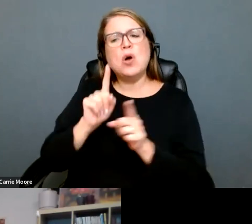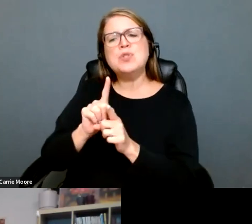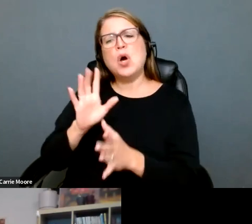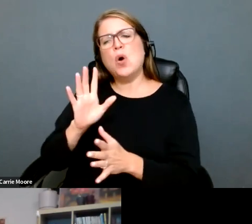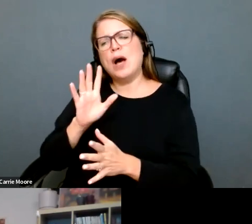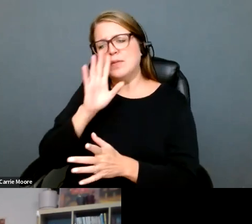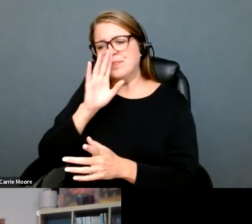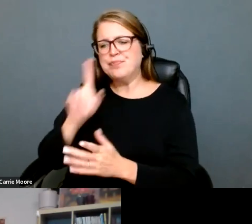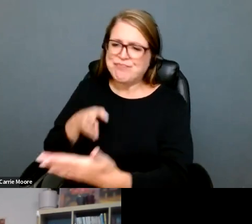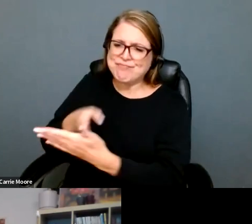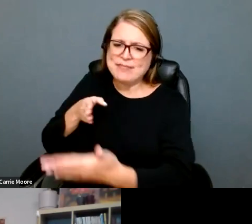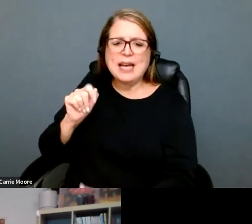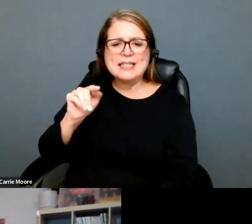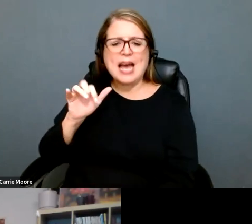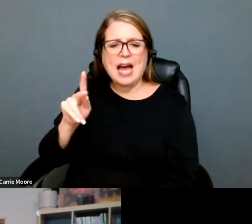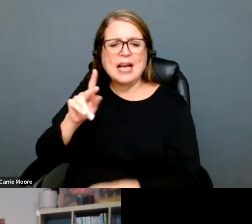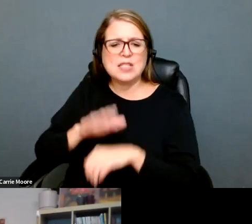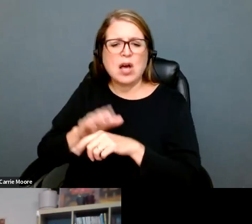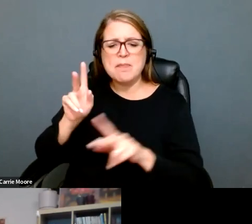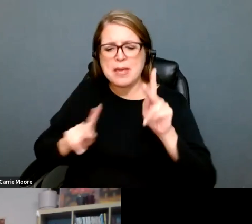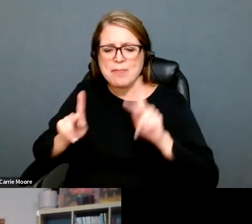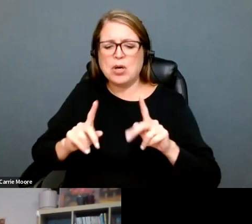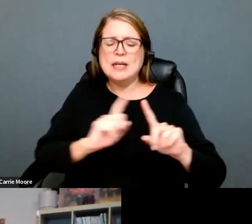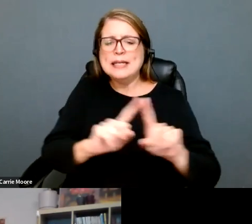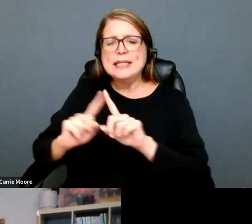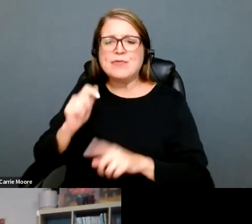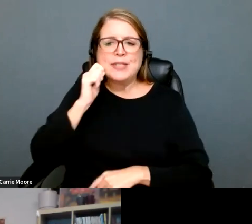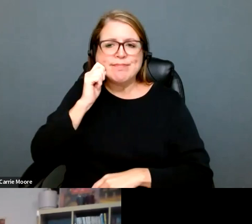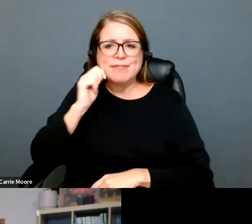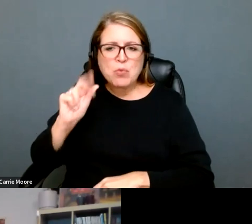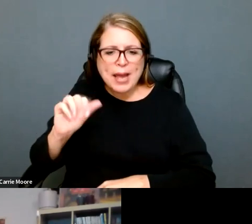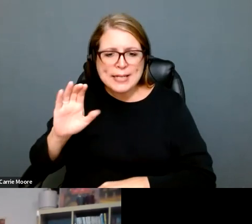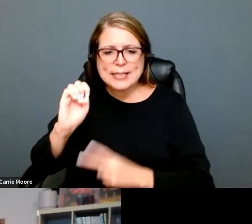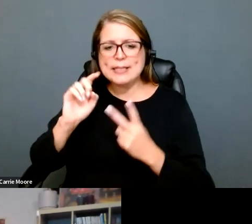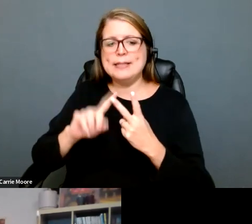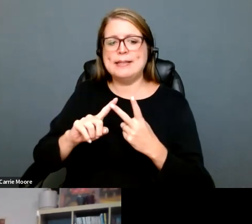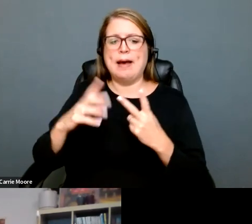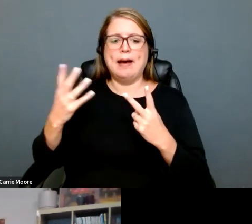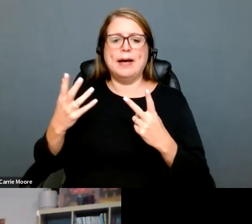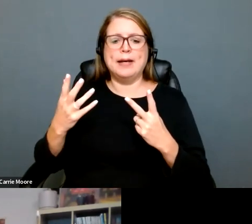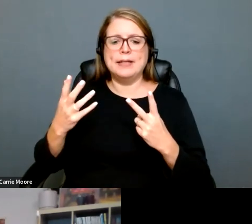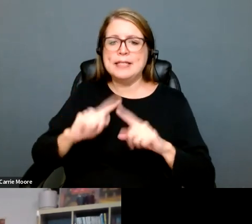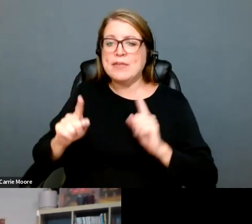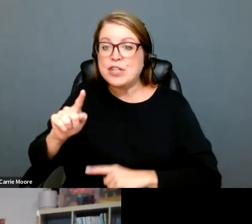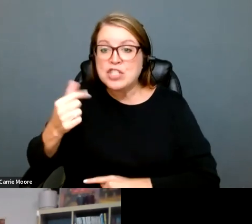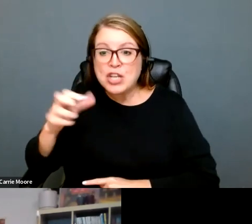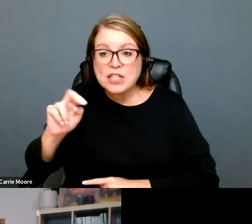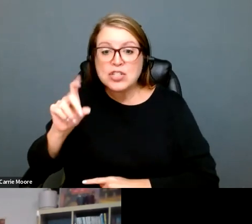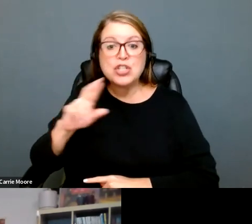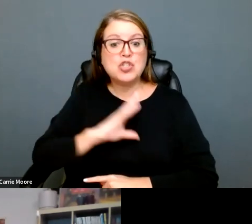race, you know, people of different races as well. But our LGBTQ community is also very under